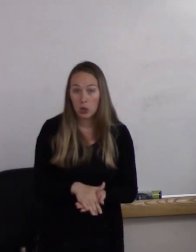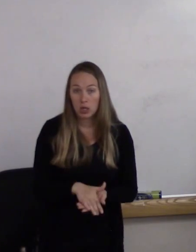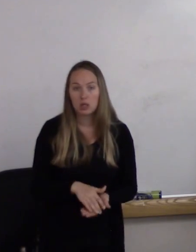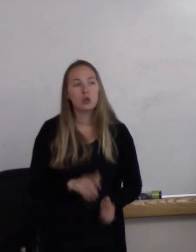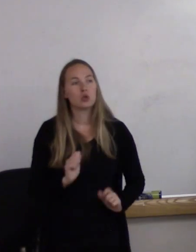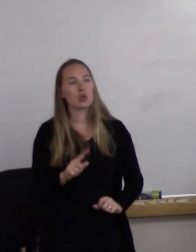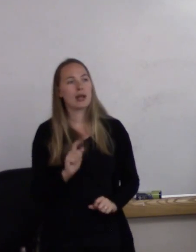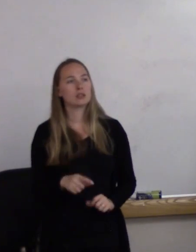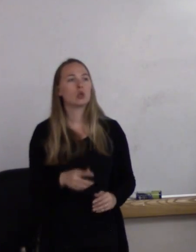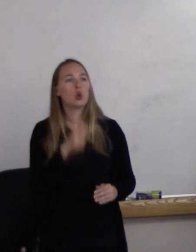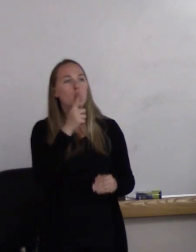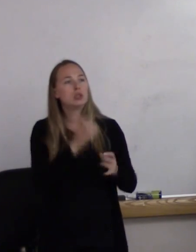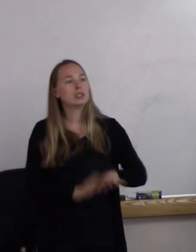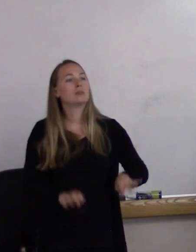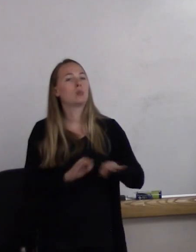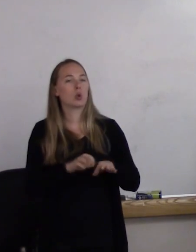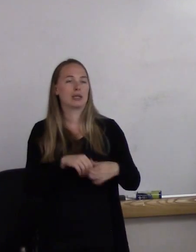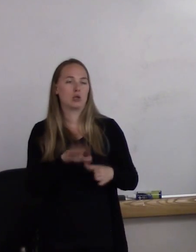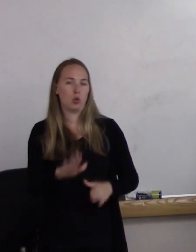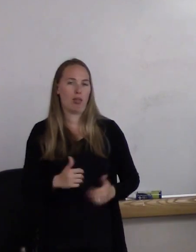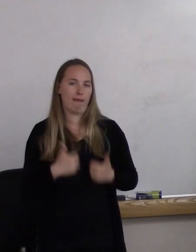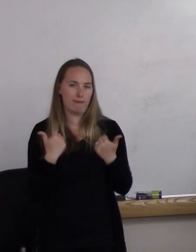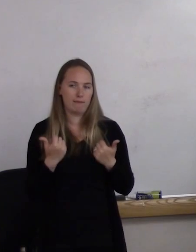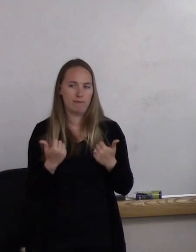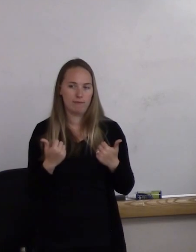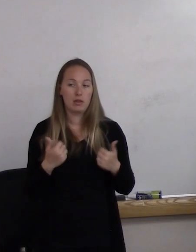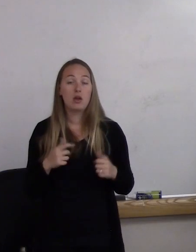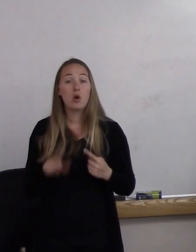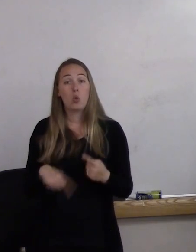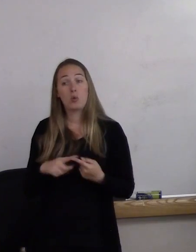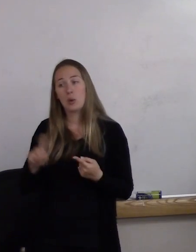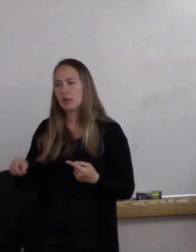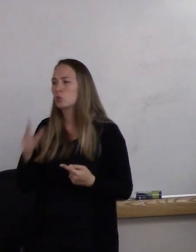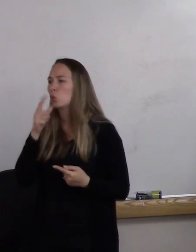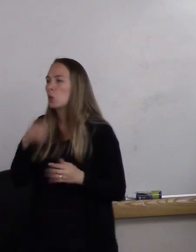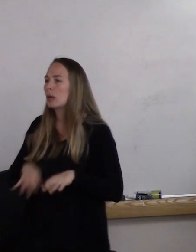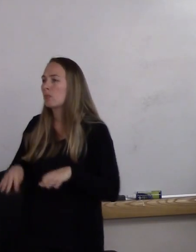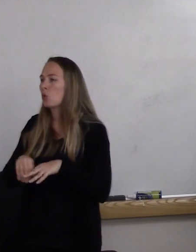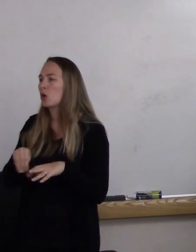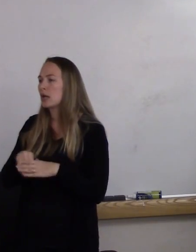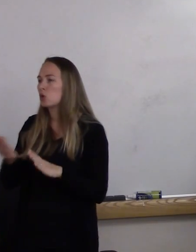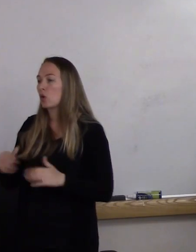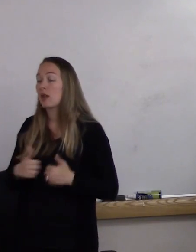"Who's important in your life?" And actually, when you ask that question, you'll be surprised at the number of people